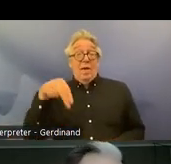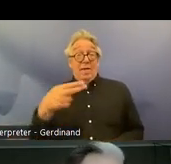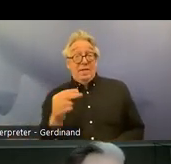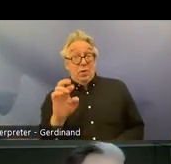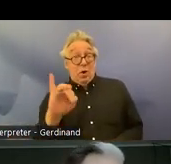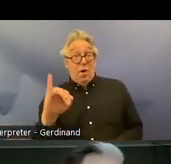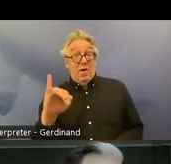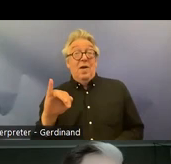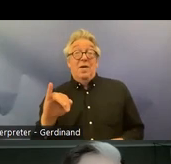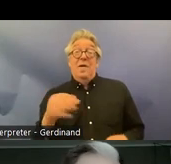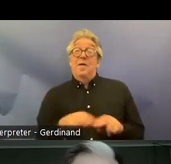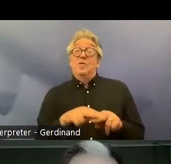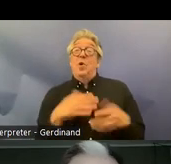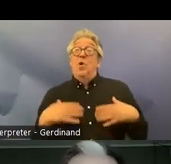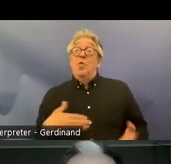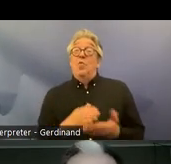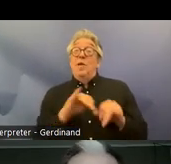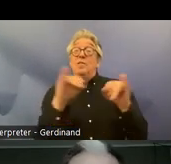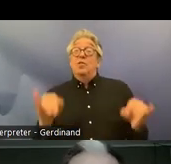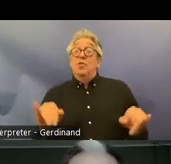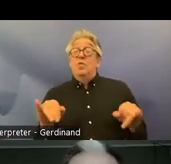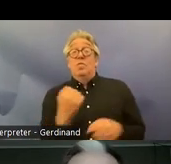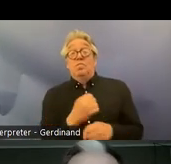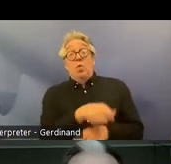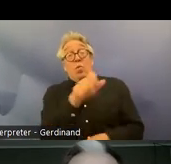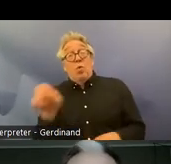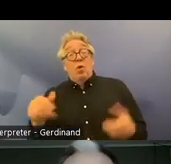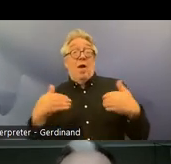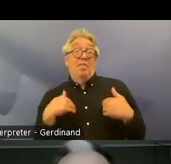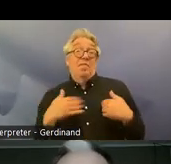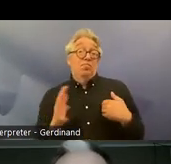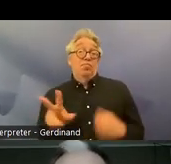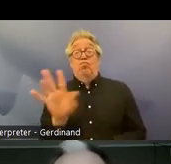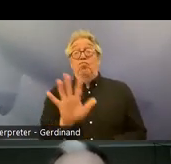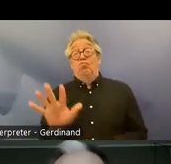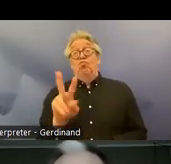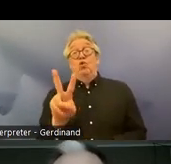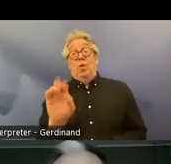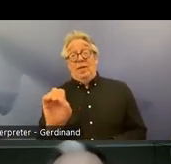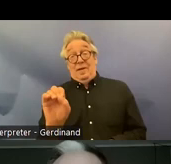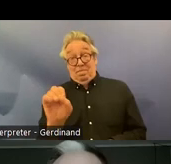um and um so I want to talk a little bit about